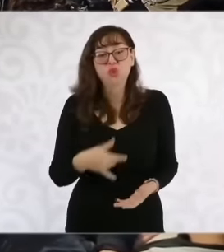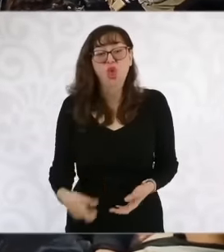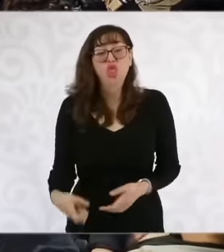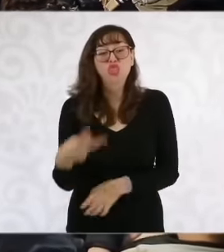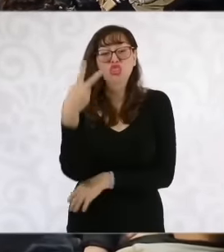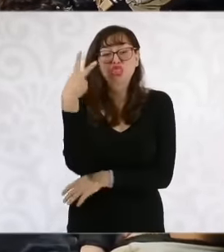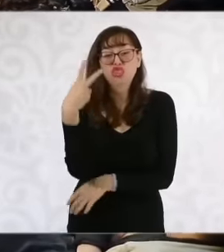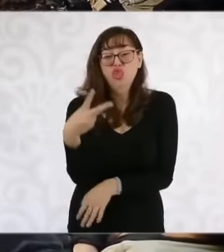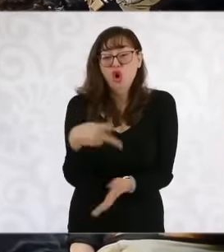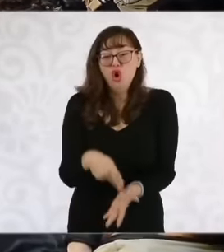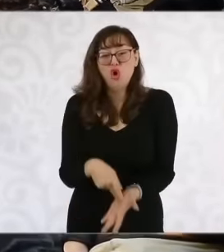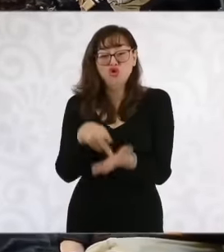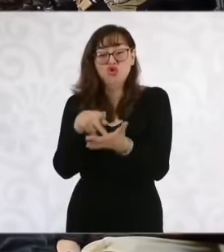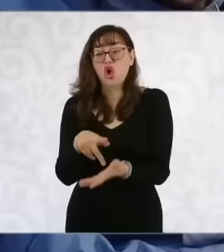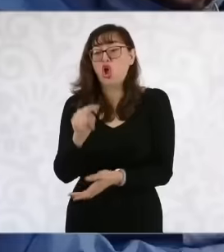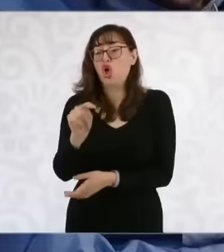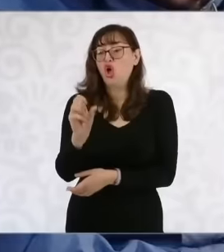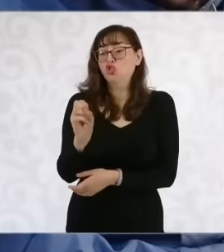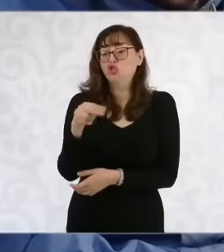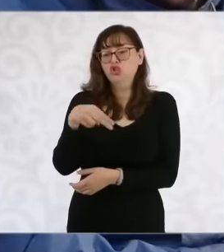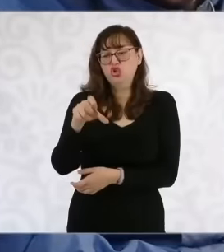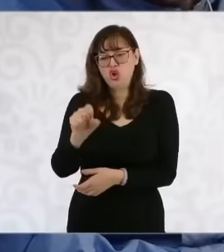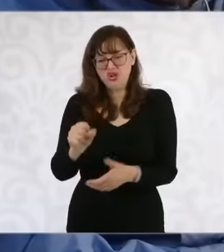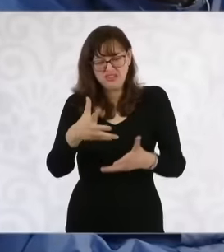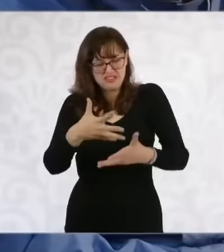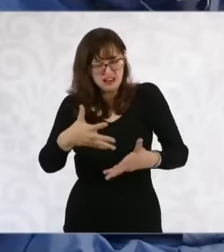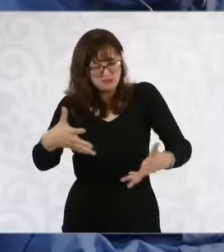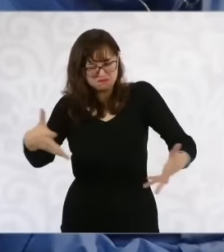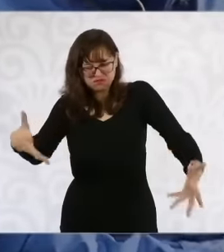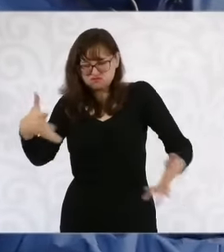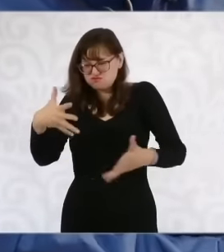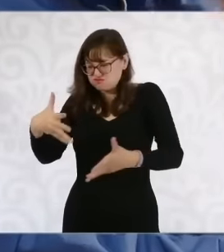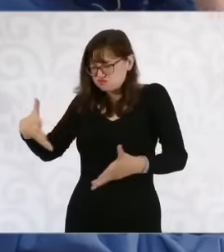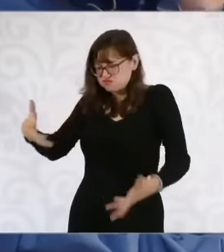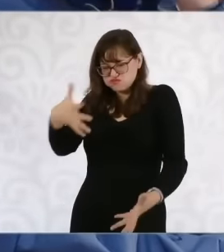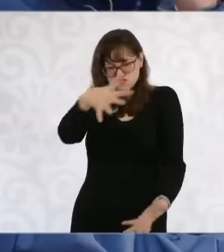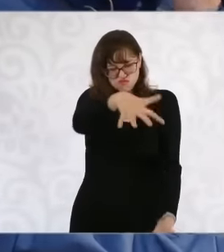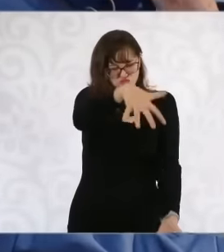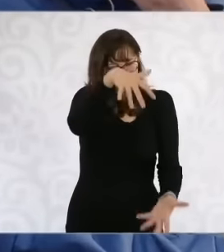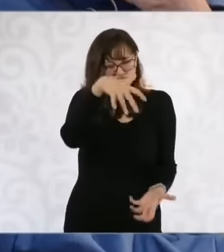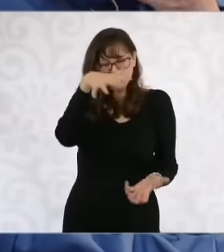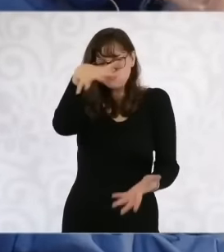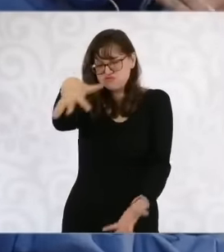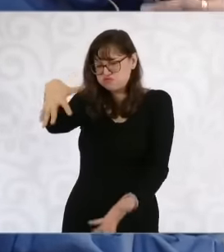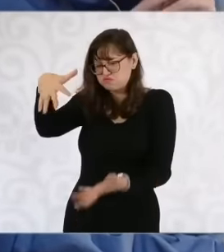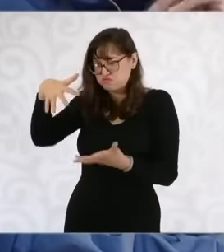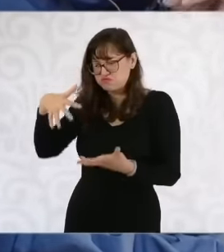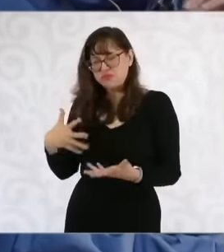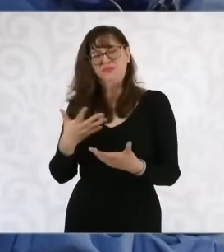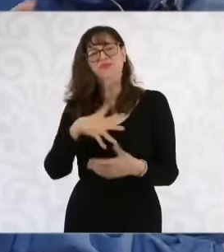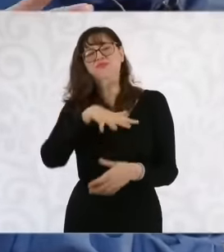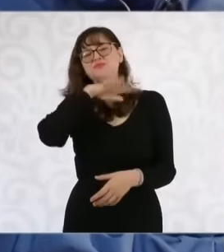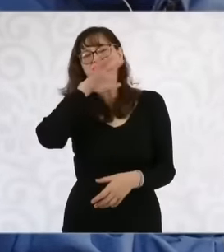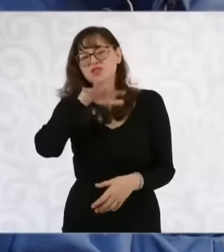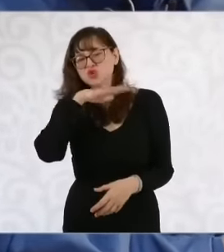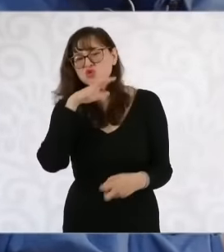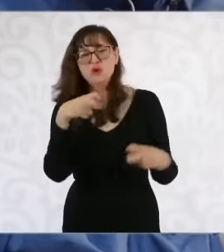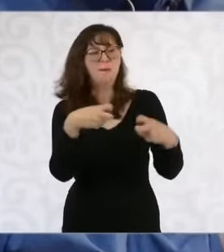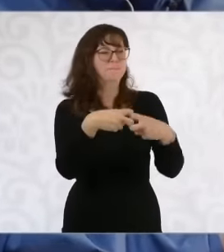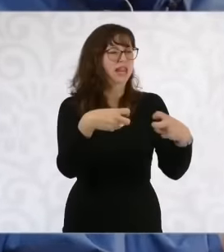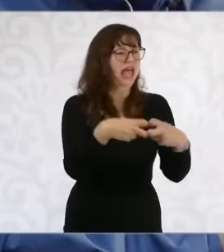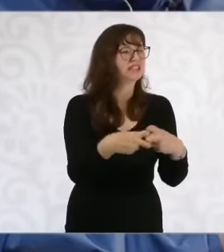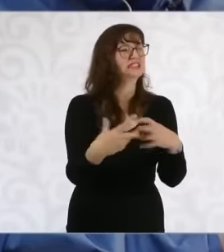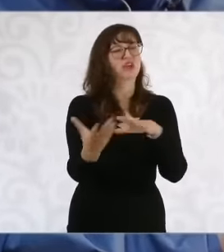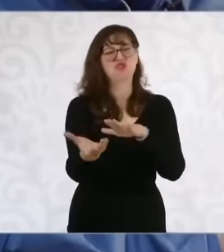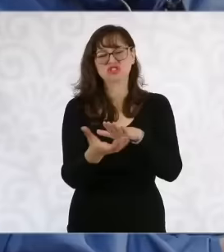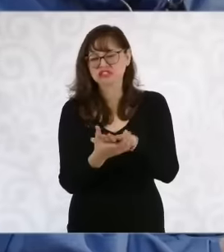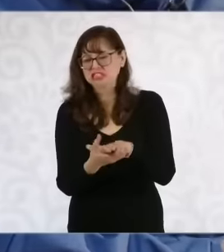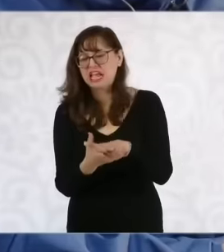of plastic flip flops, plastic boats, beer cans, garbage bags, animals wrapped in